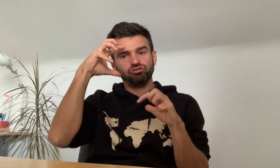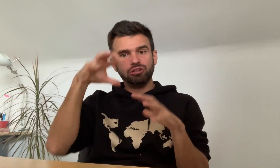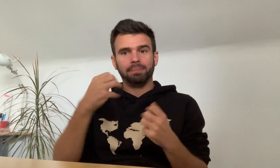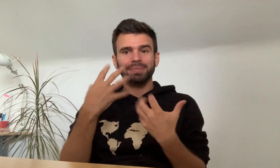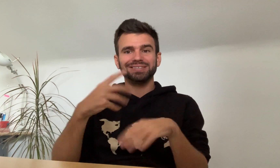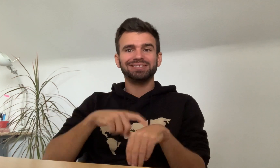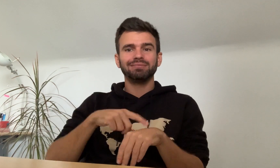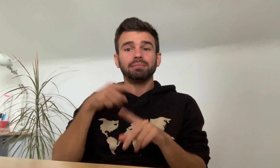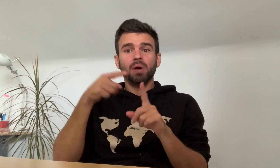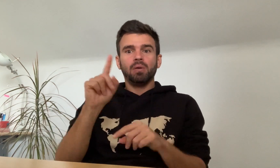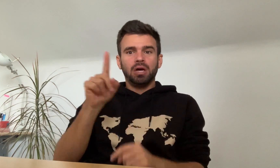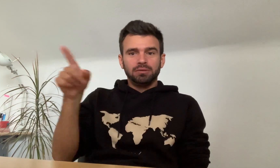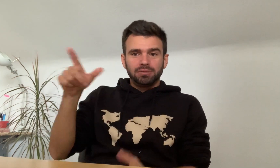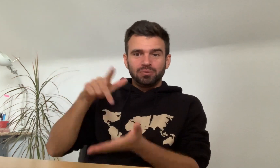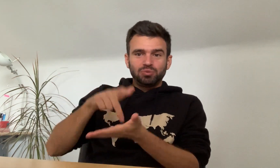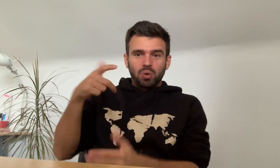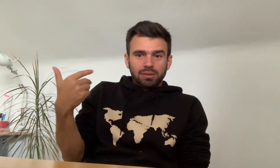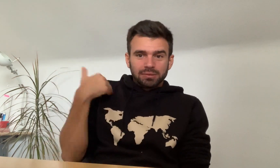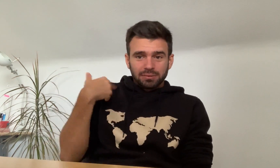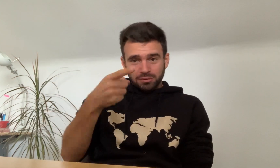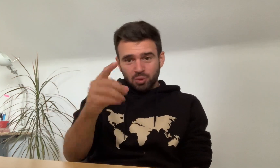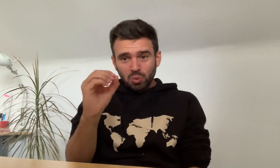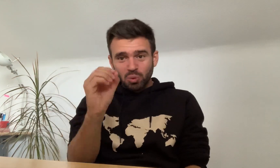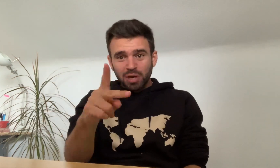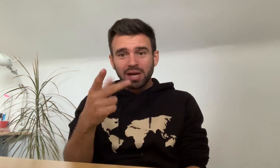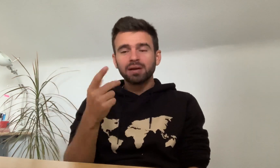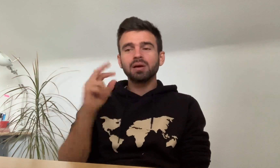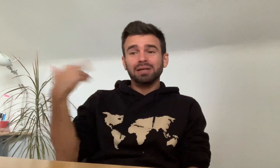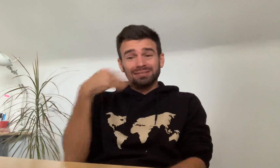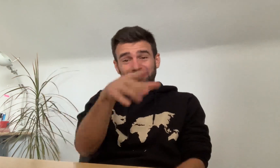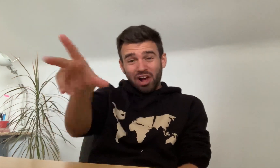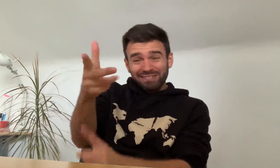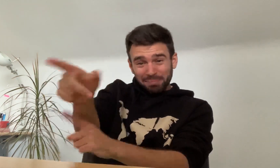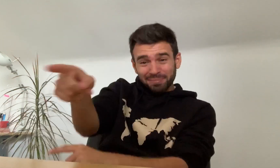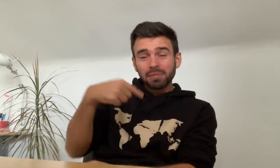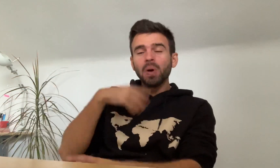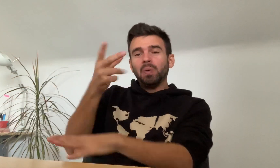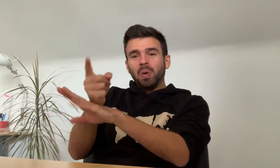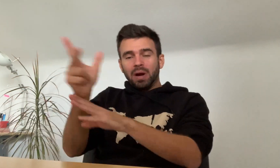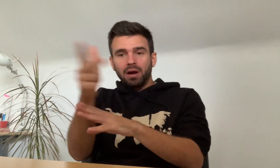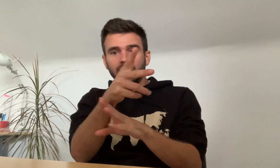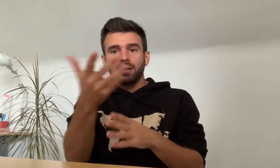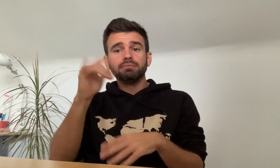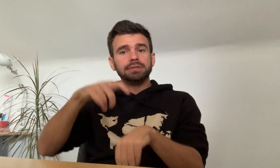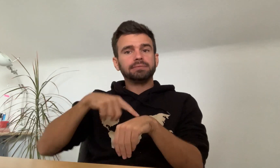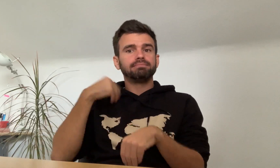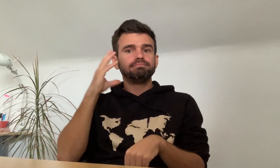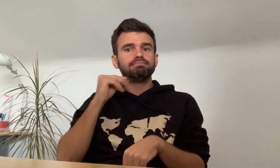I was shocked many times to the point where Joel asked me if I was ok or told me to film something.